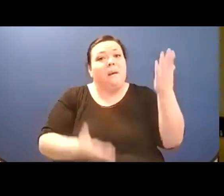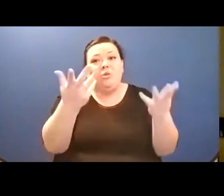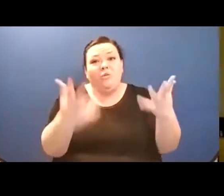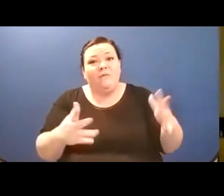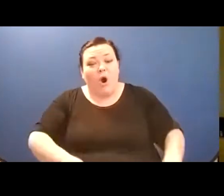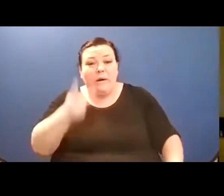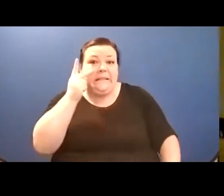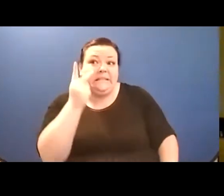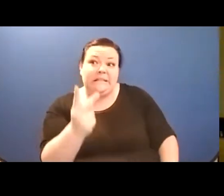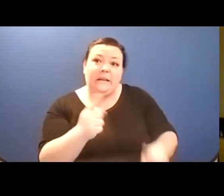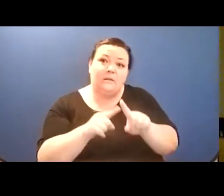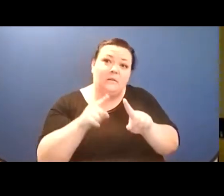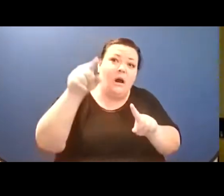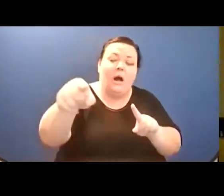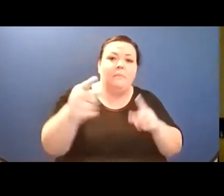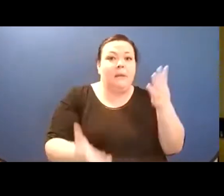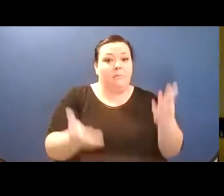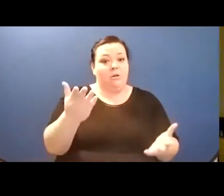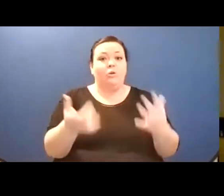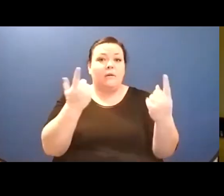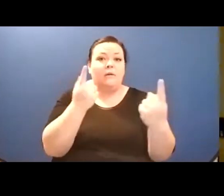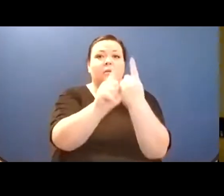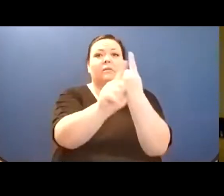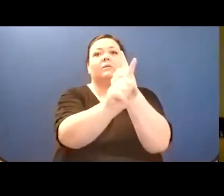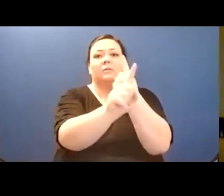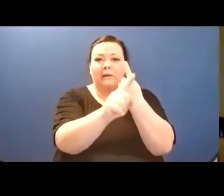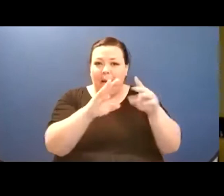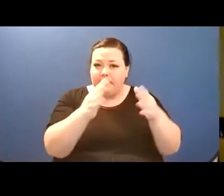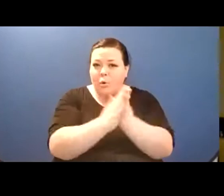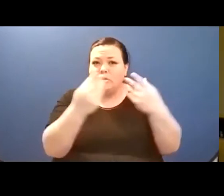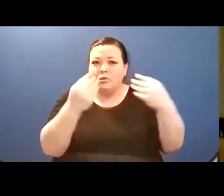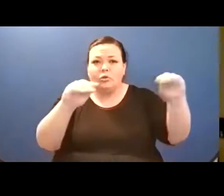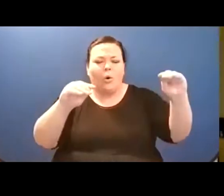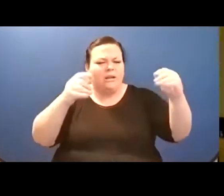you through your battles. They will carry you through storms and guide you down a path filled